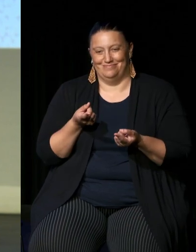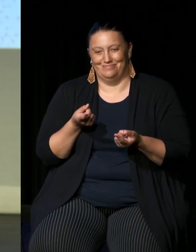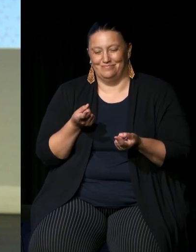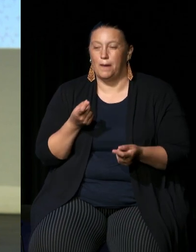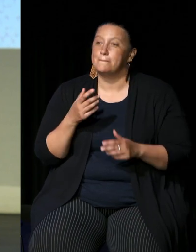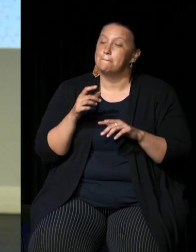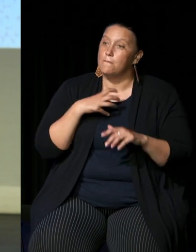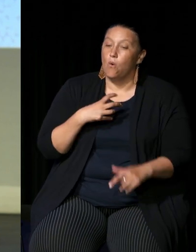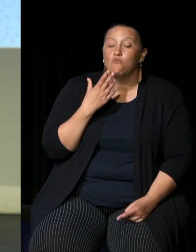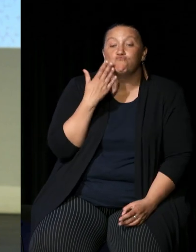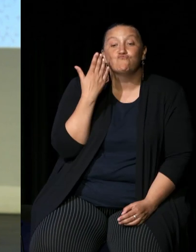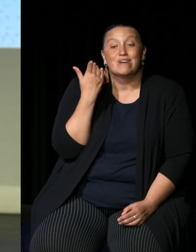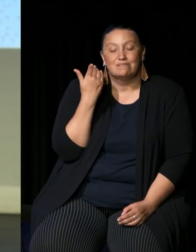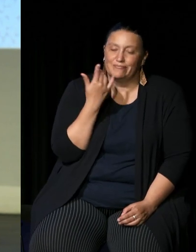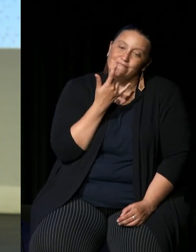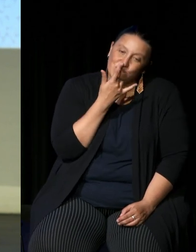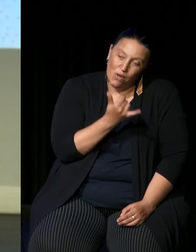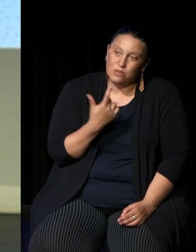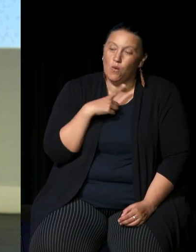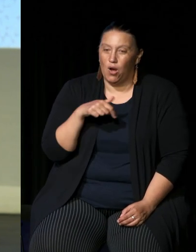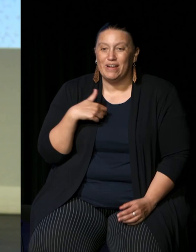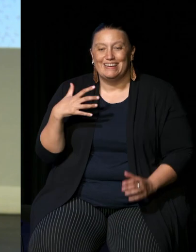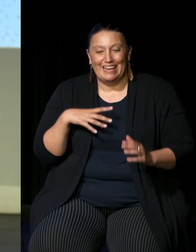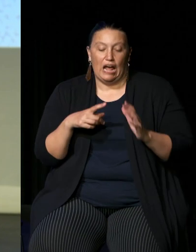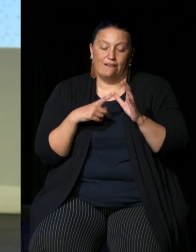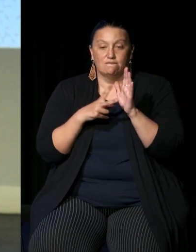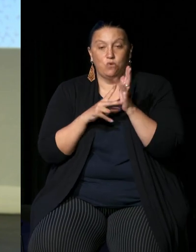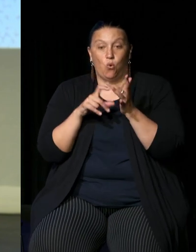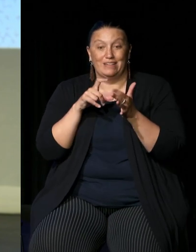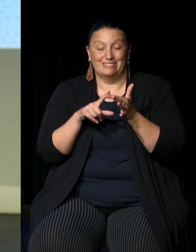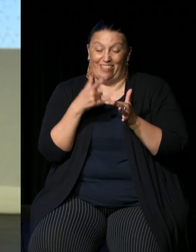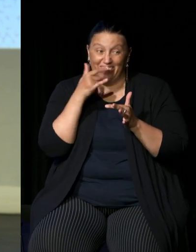um and and unfortunately which is why we need a voice that report is shelved and ignored